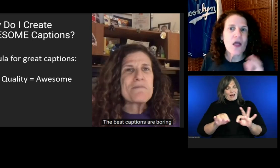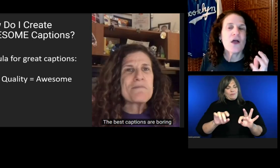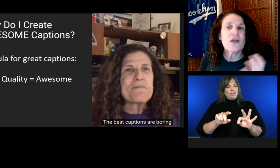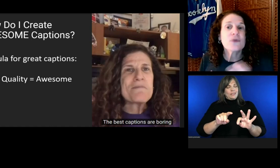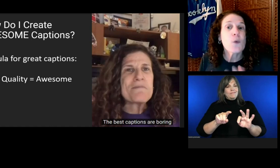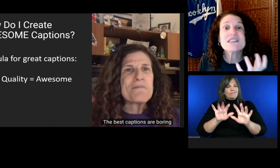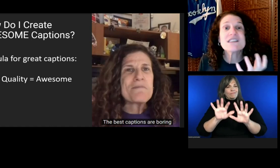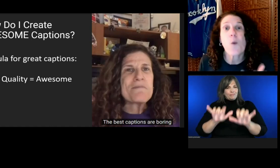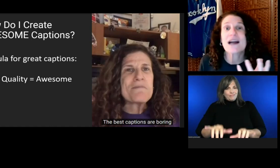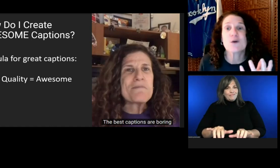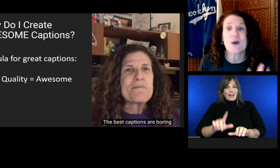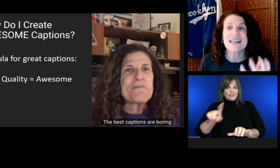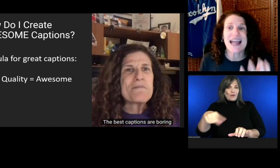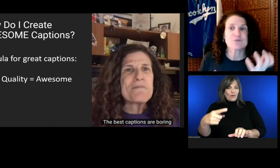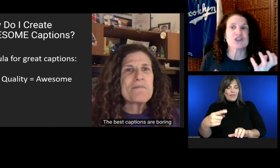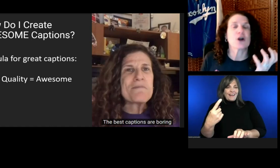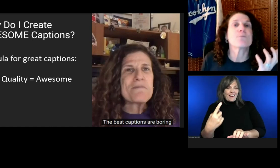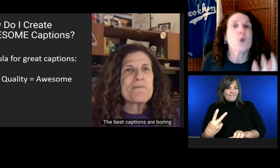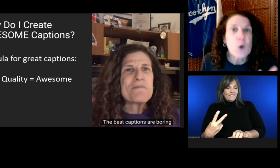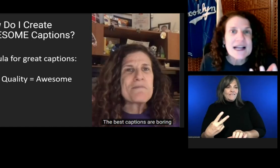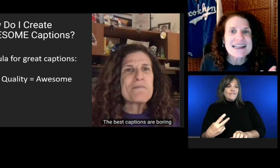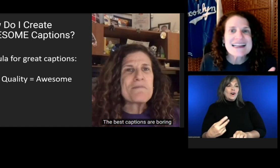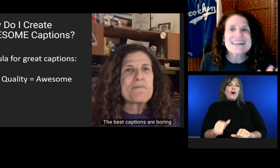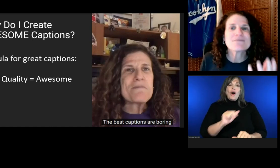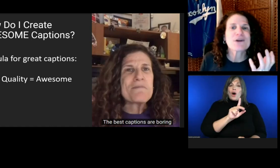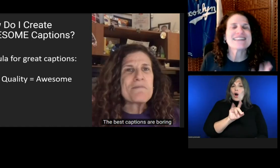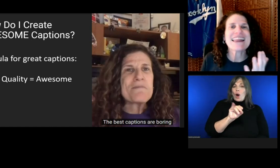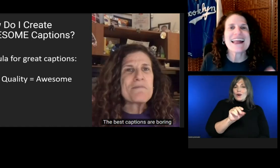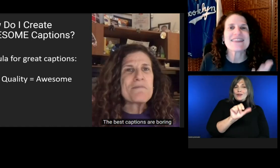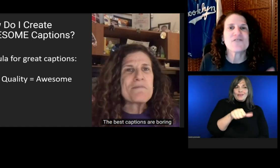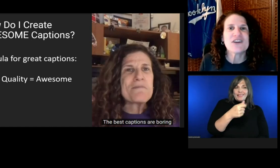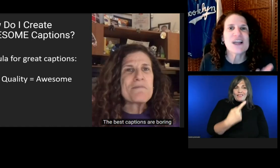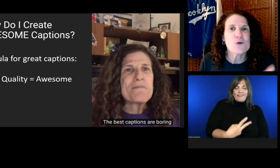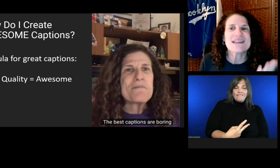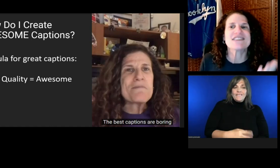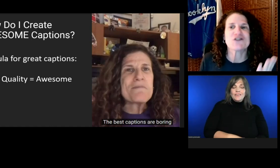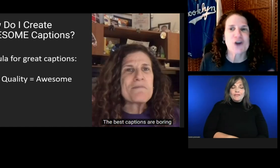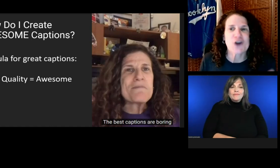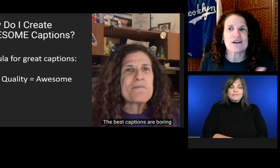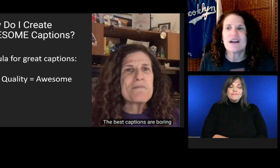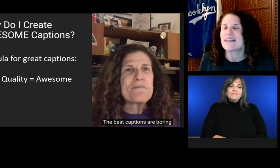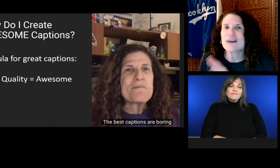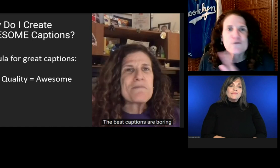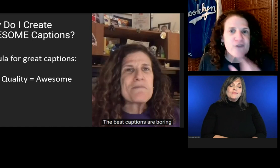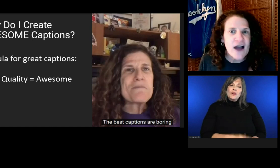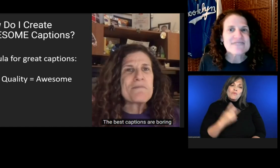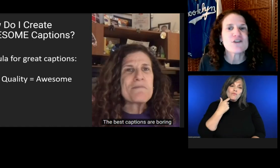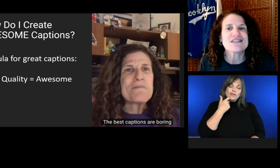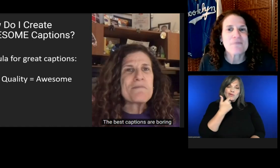The reason why great captions are boring is because they let the video take the spotlight.